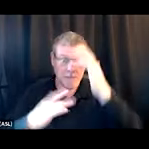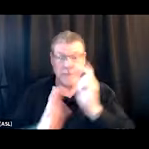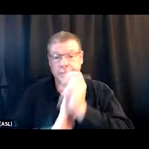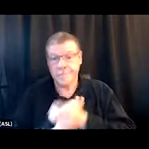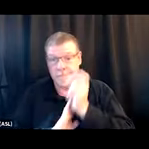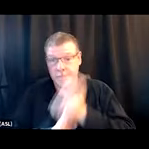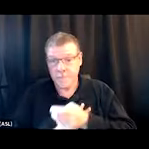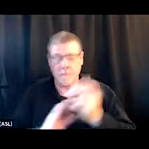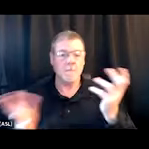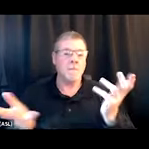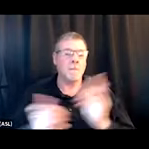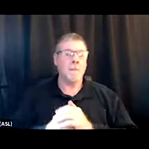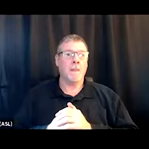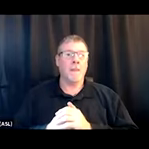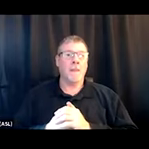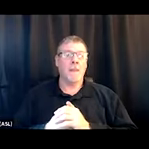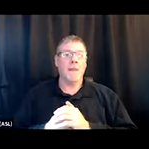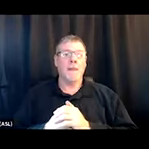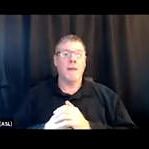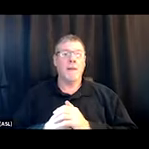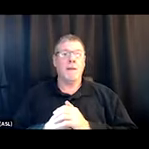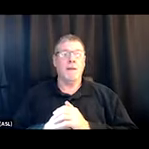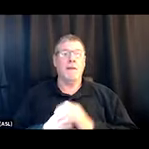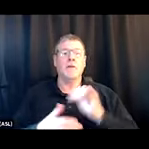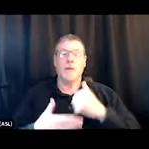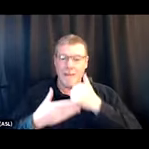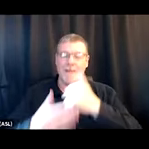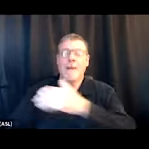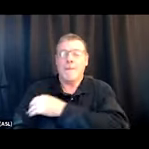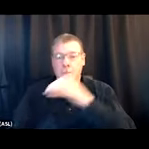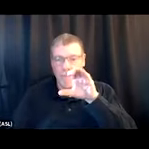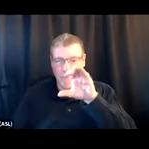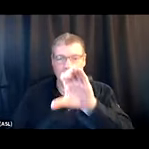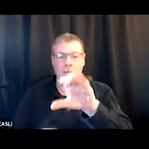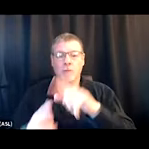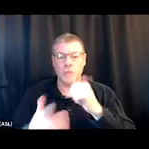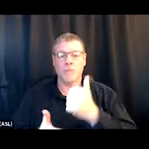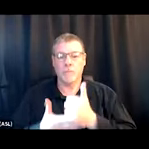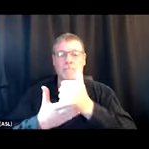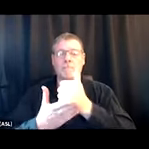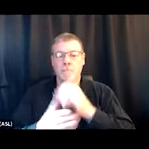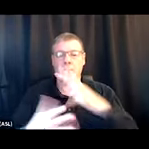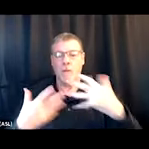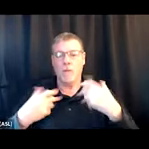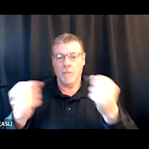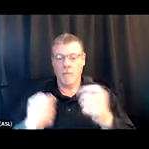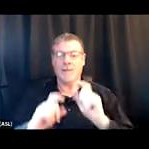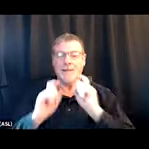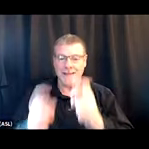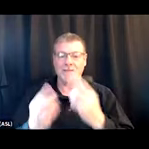So you're helping them, empowering them to support their own wellness by giving them the access to these resources,